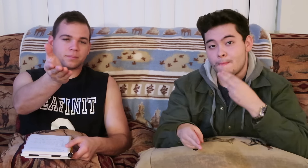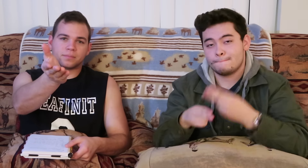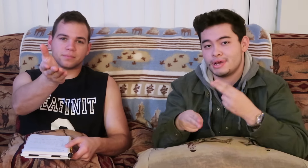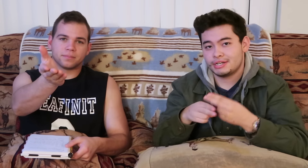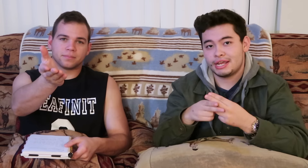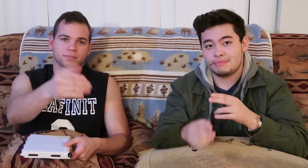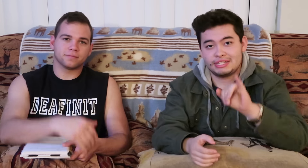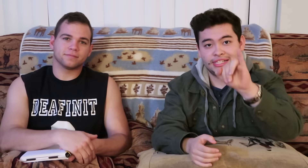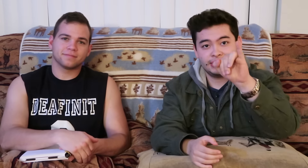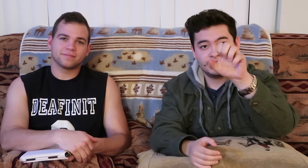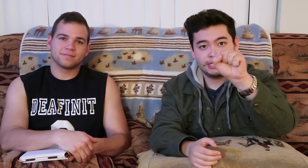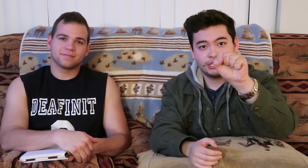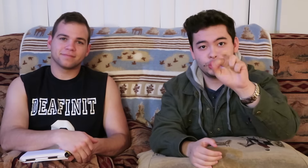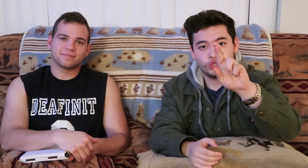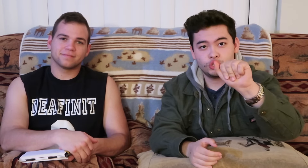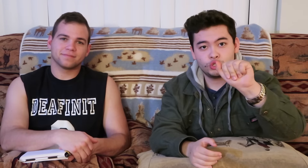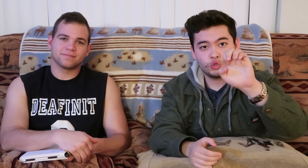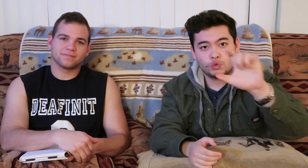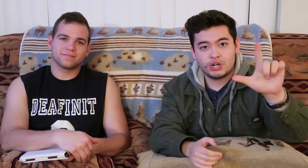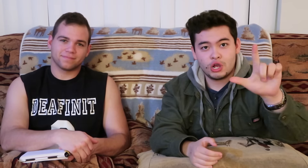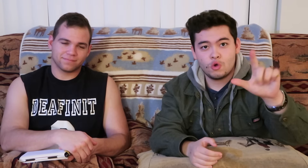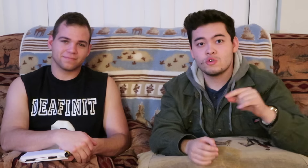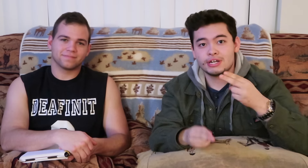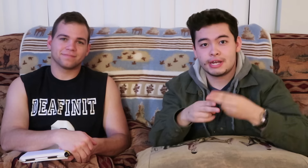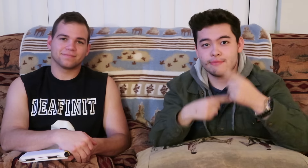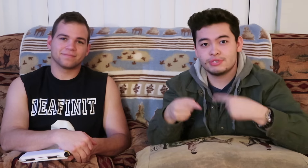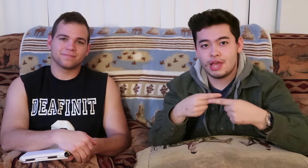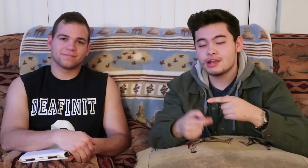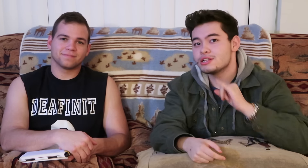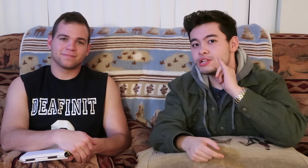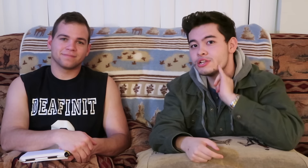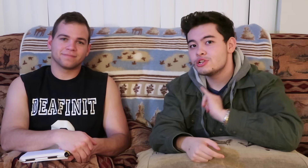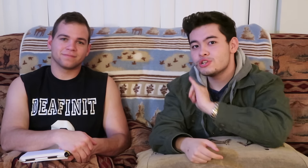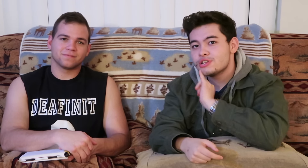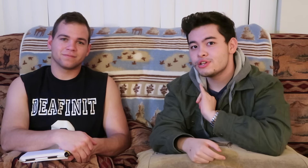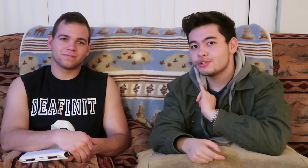My name is Israel (sign name)